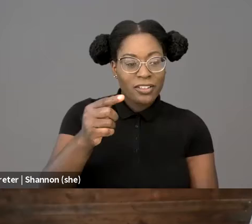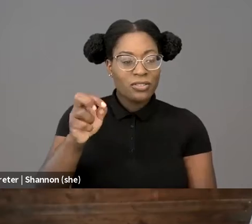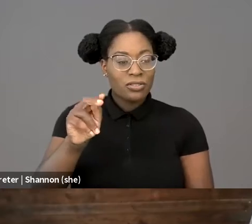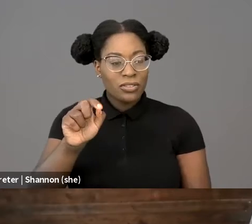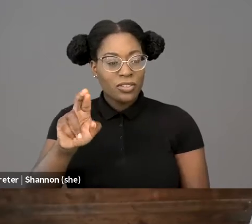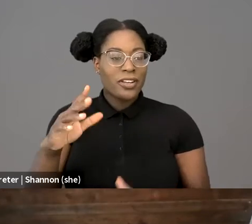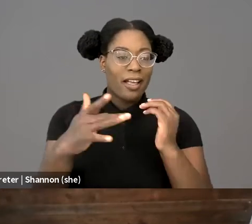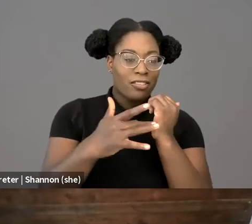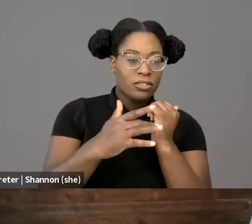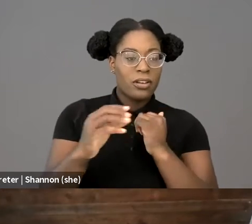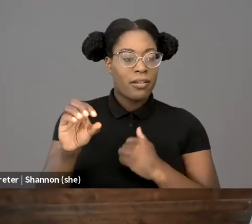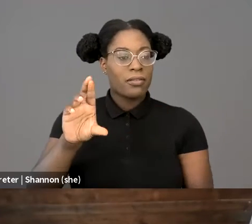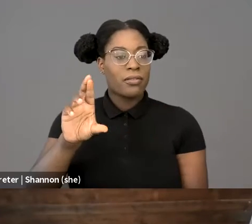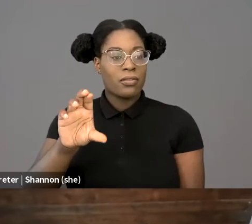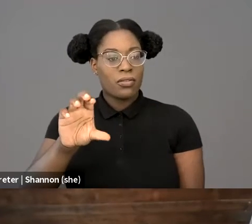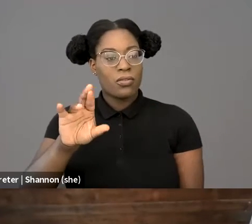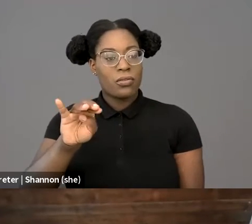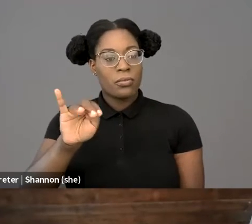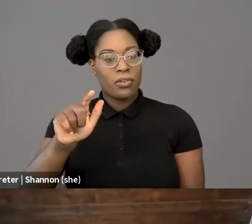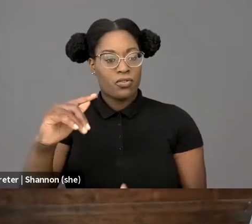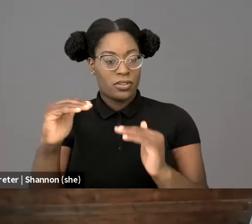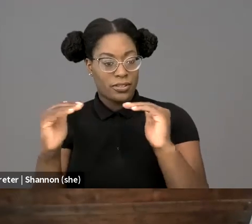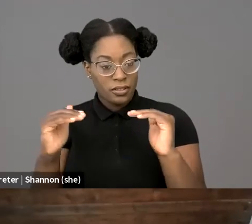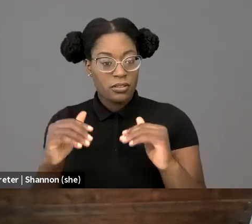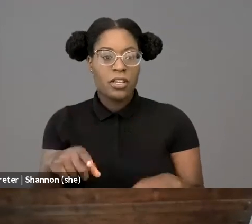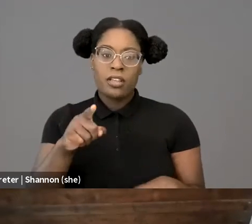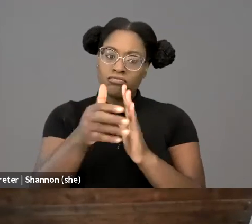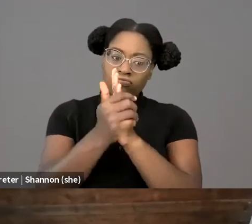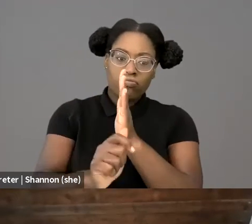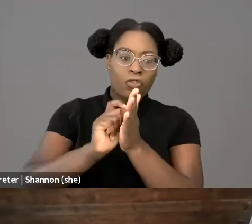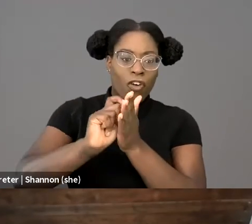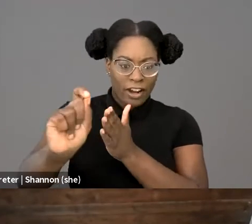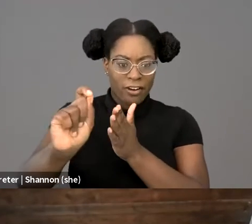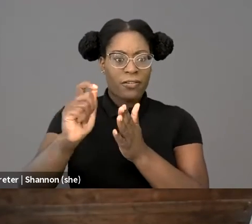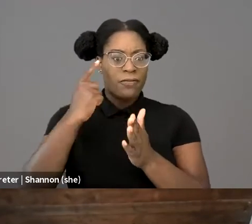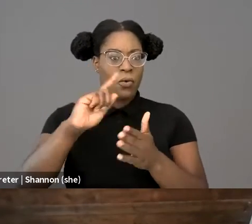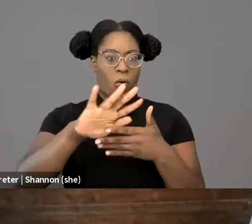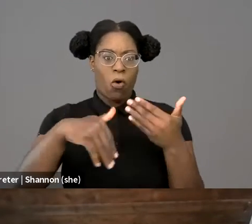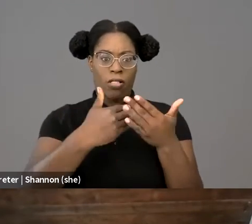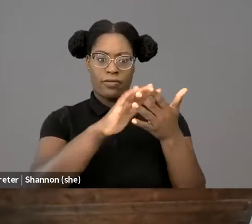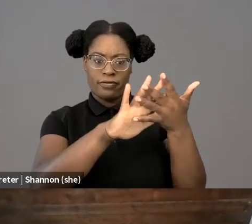His articles and essays have been published or are forthcoming in, and this is a lot, so hold on tight.